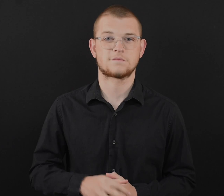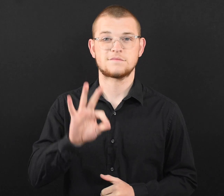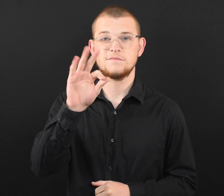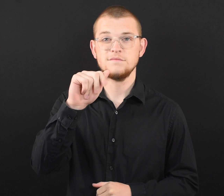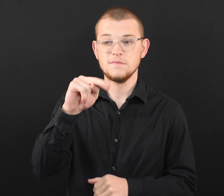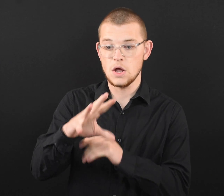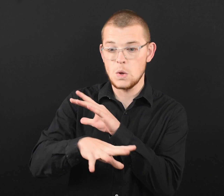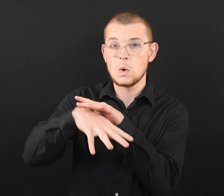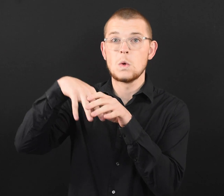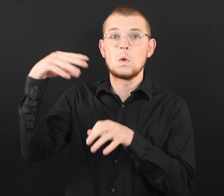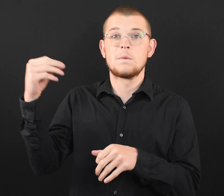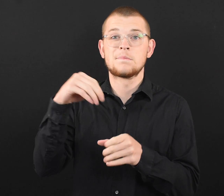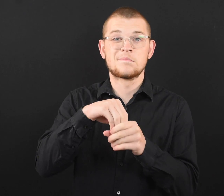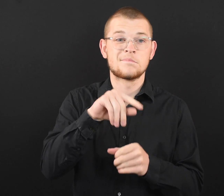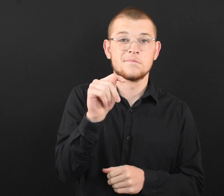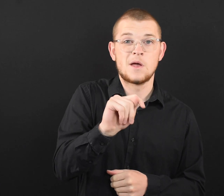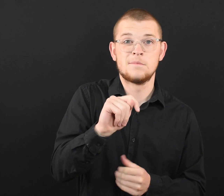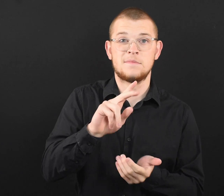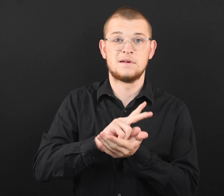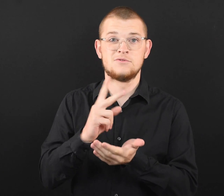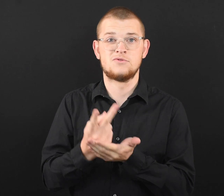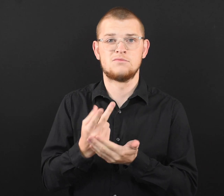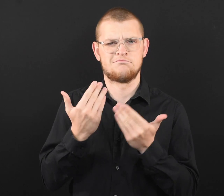Turn on the exhaust fan in your bathroom and kitchen.